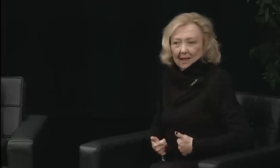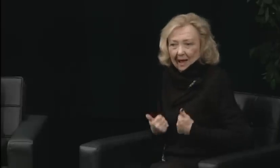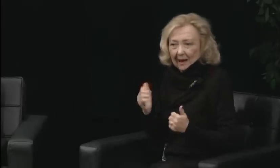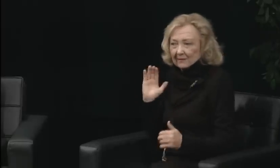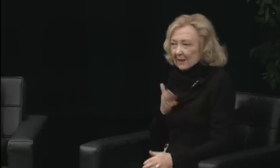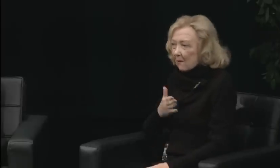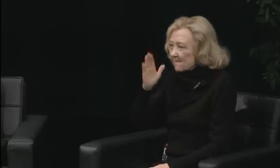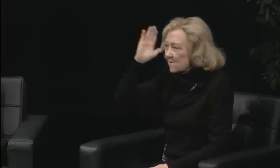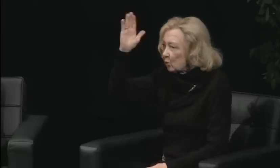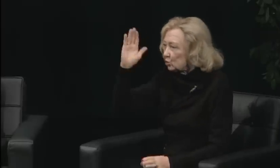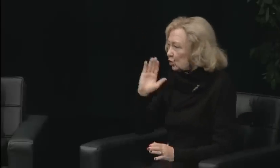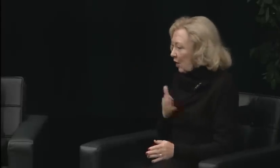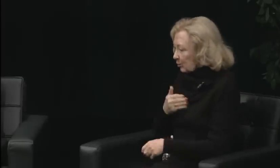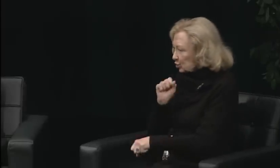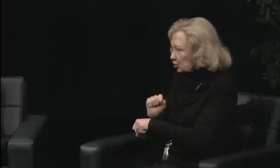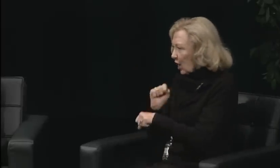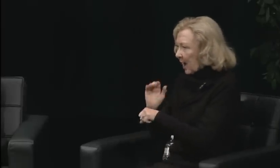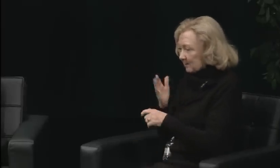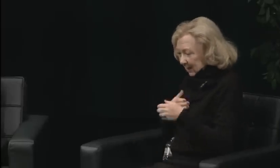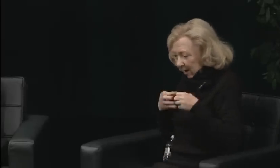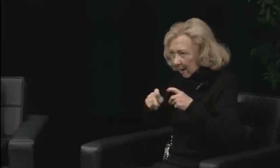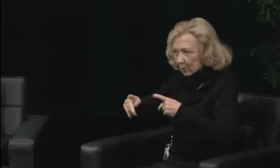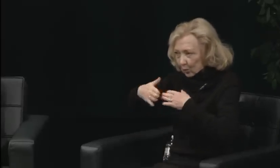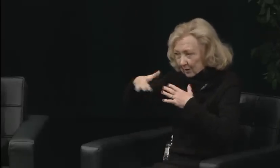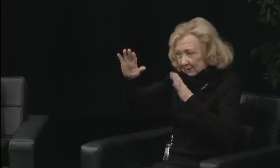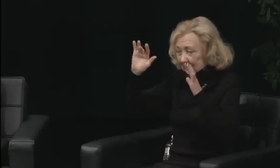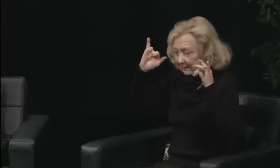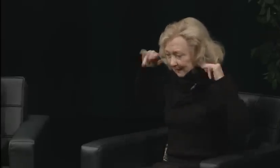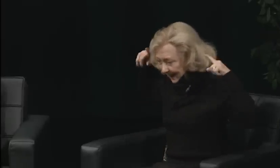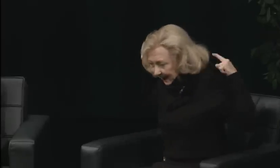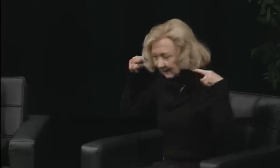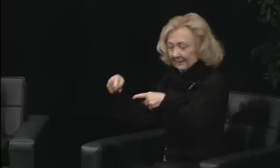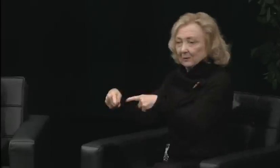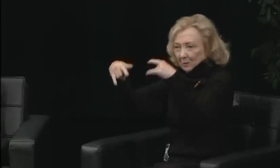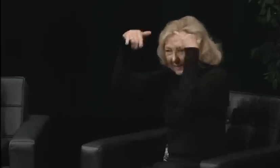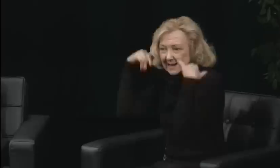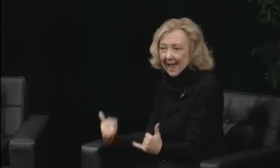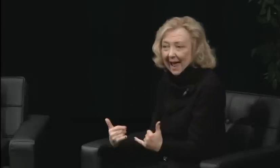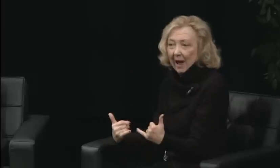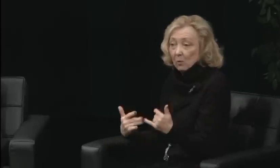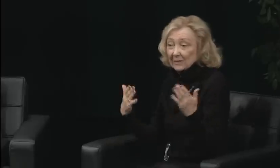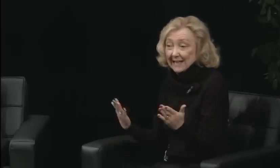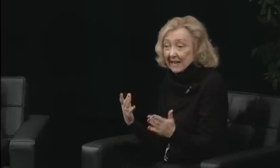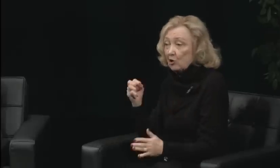So Dr. Alan Sussman and Dr. Roz Rosen spent some time with her and talk with her.